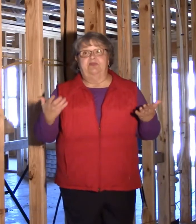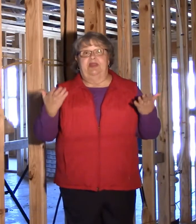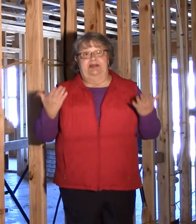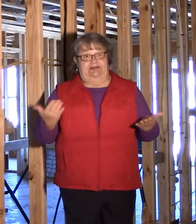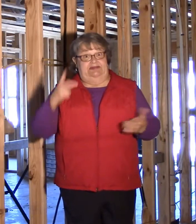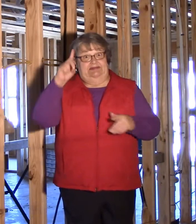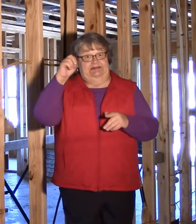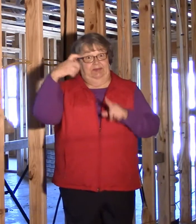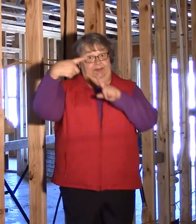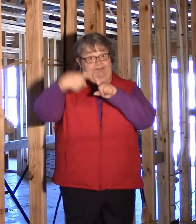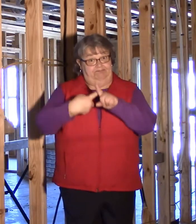Now, this is December.